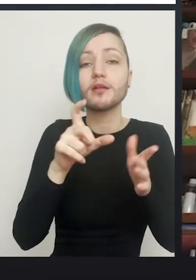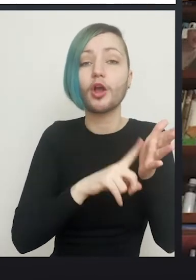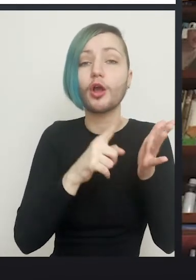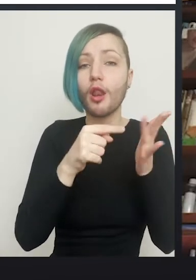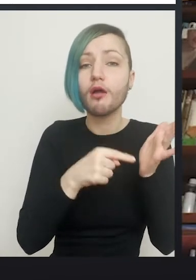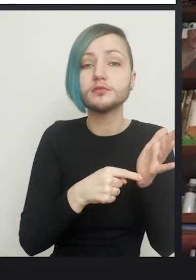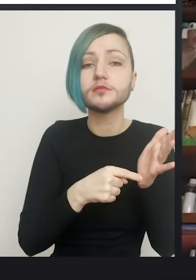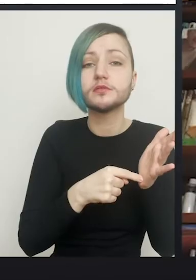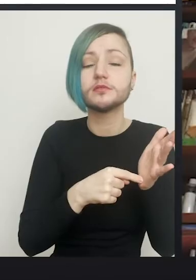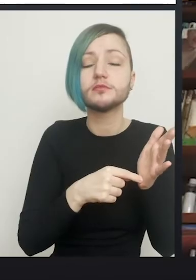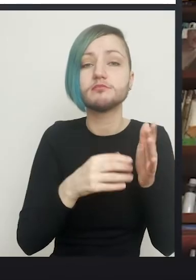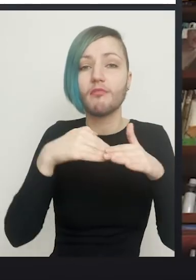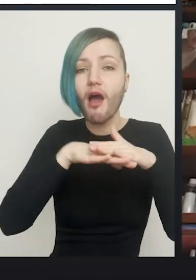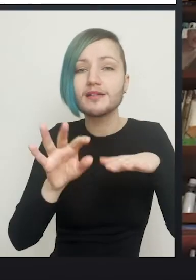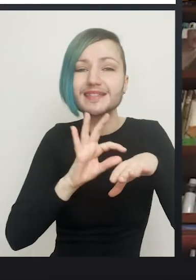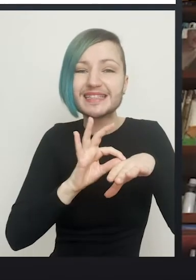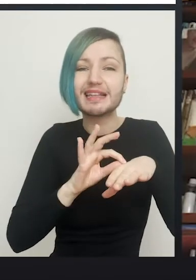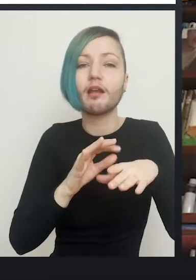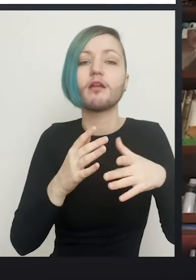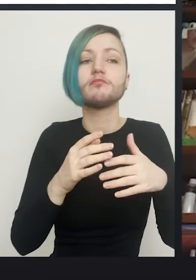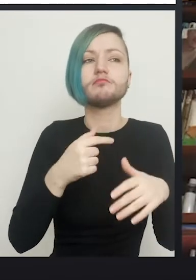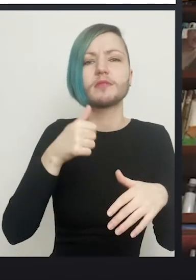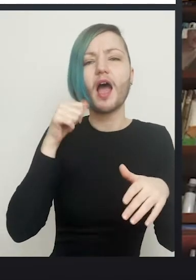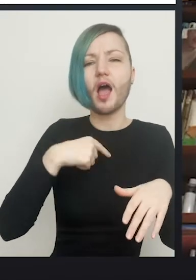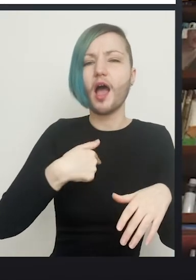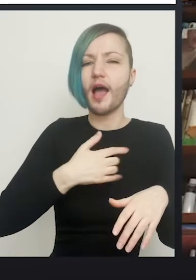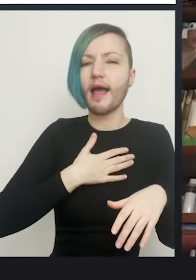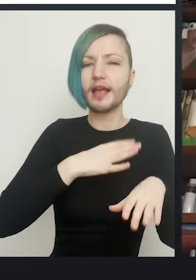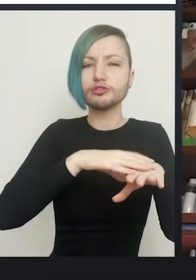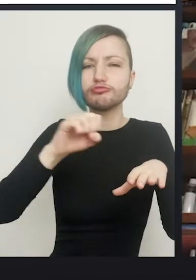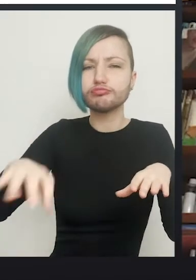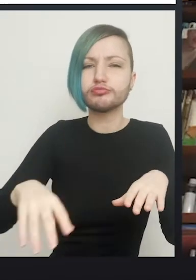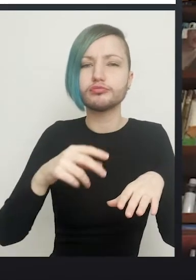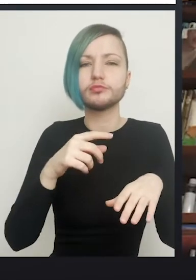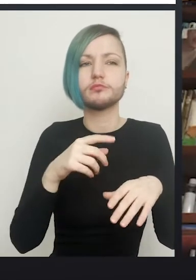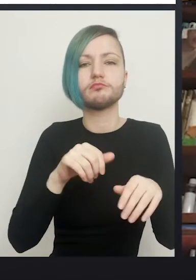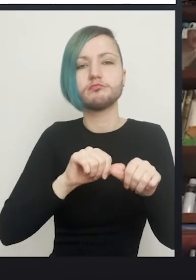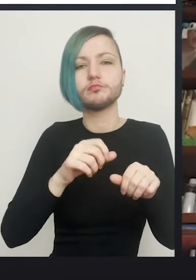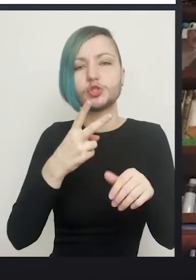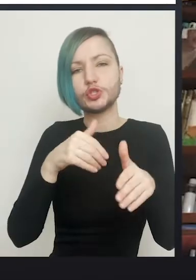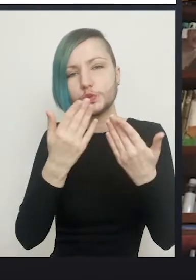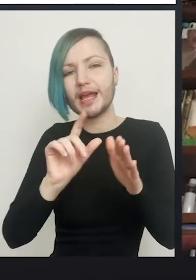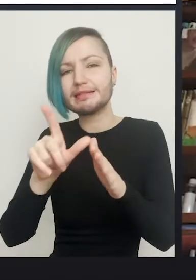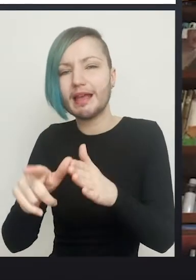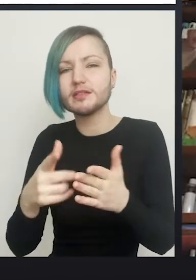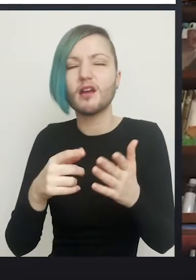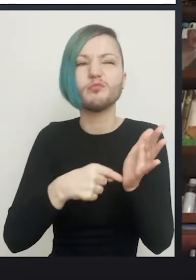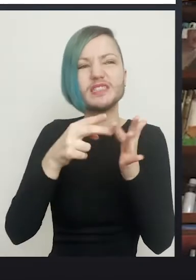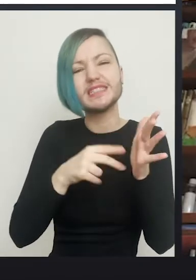I personally get those off the day after, I know Tina likes to leave them on a little longer than I do. There's slight variations, but it's not huge.